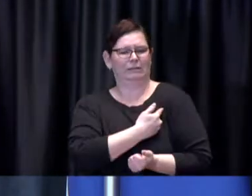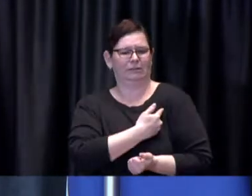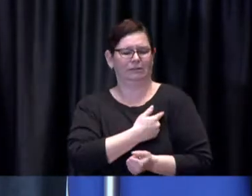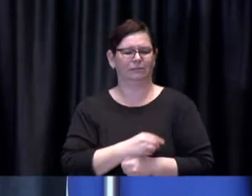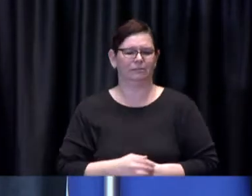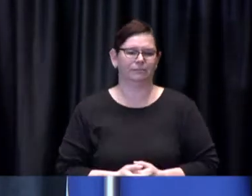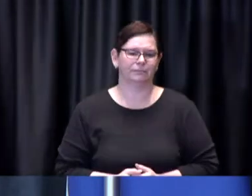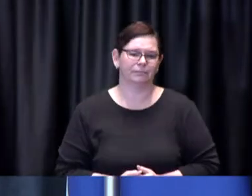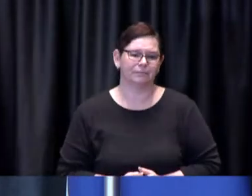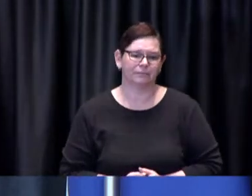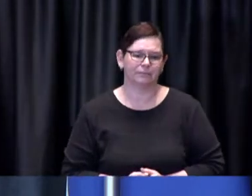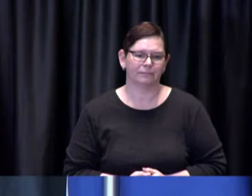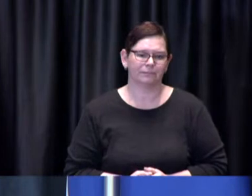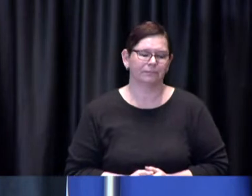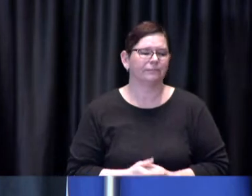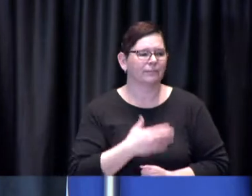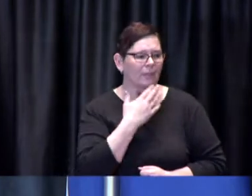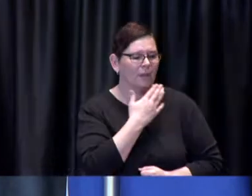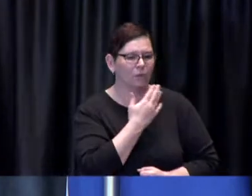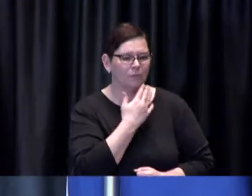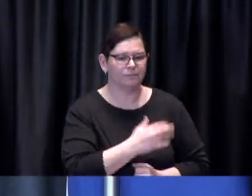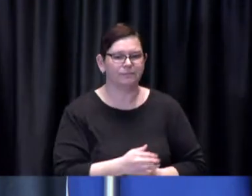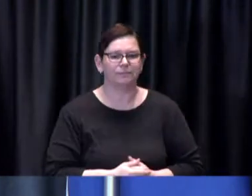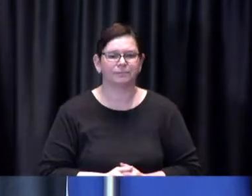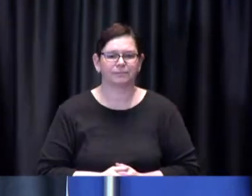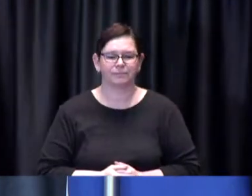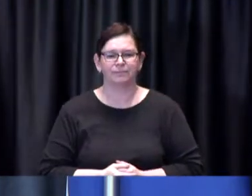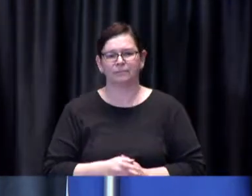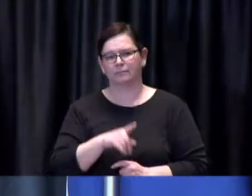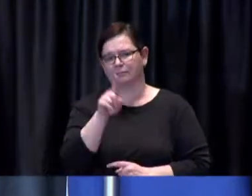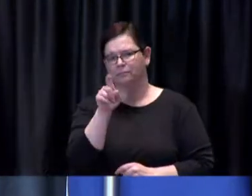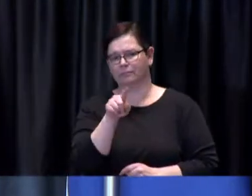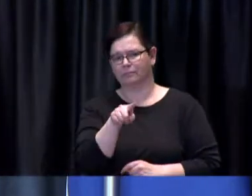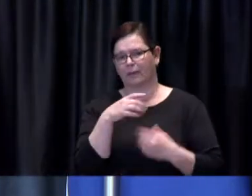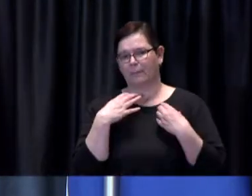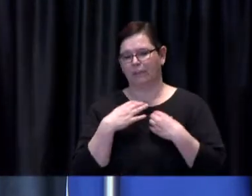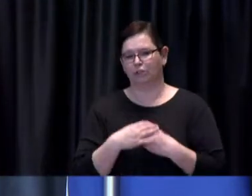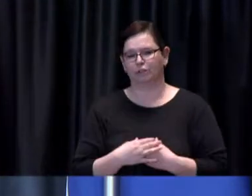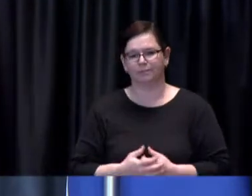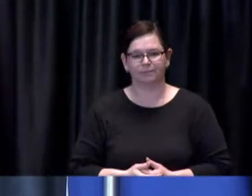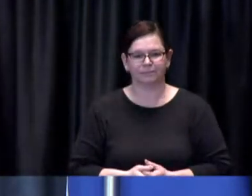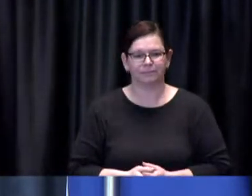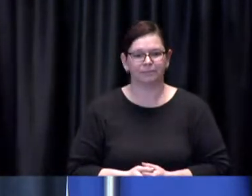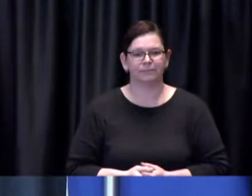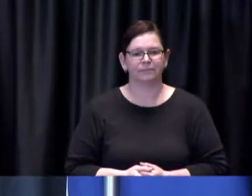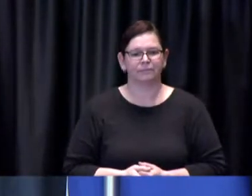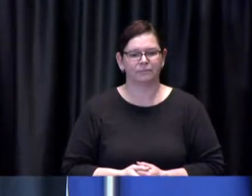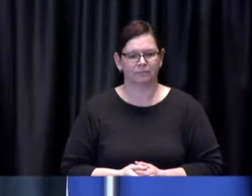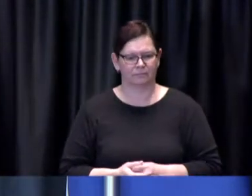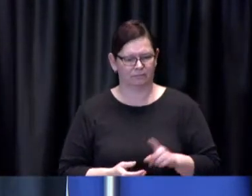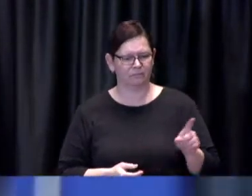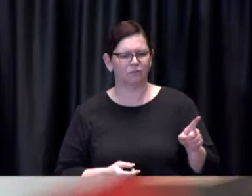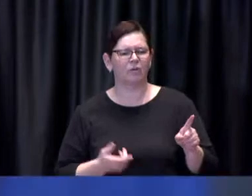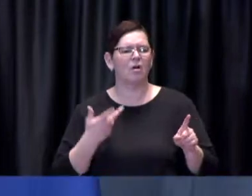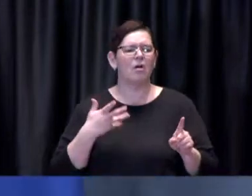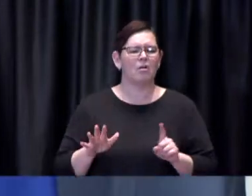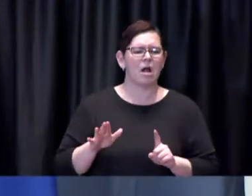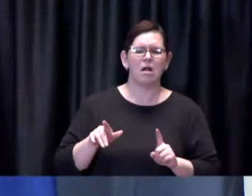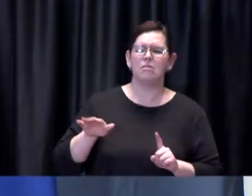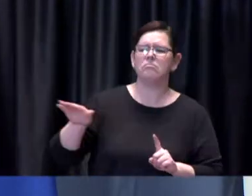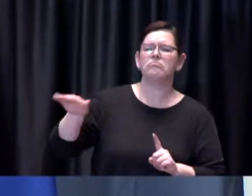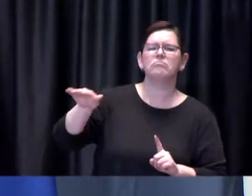Mark: Thank you and a question to Mayor Tory the request from yourself and other GTHA mayors and chairs